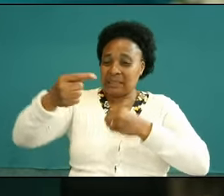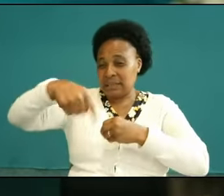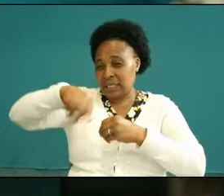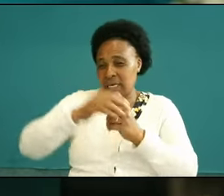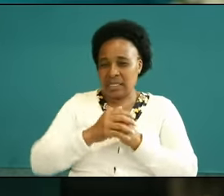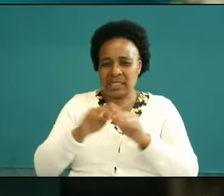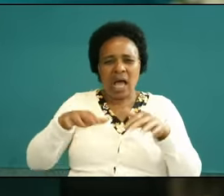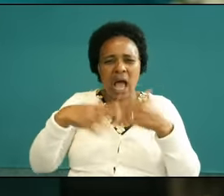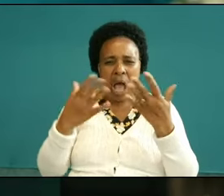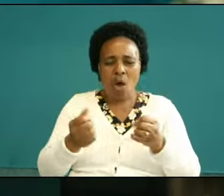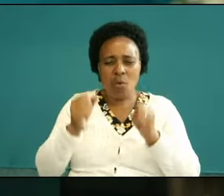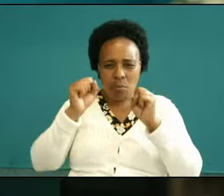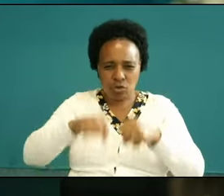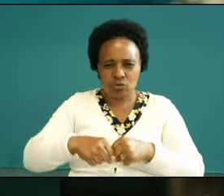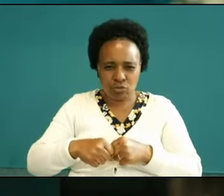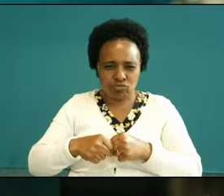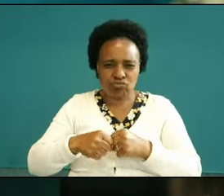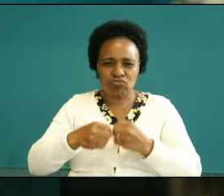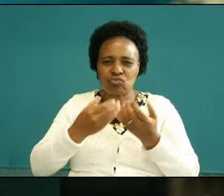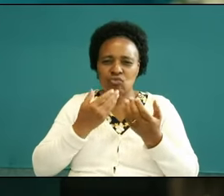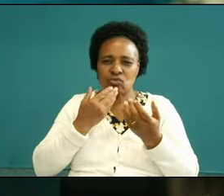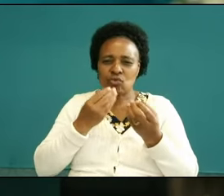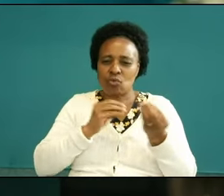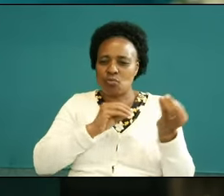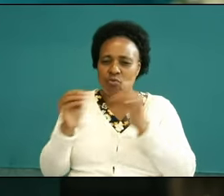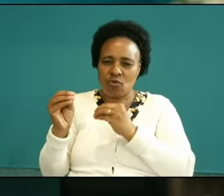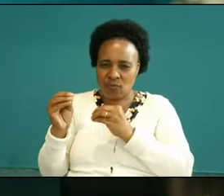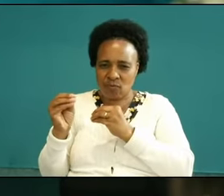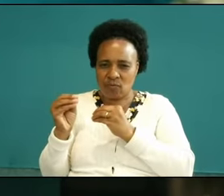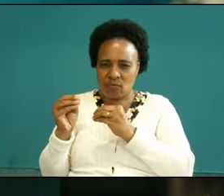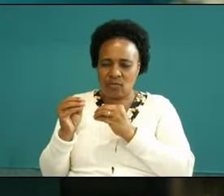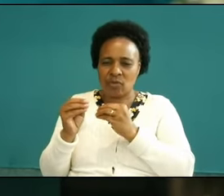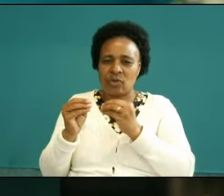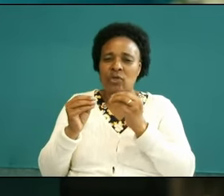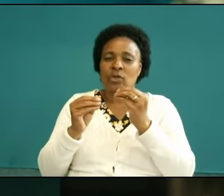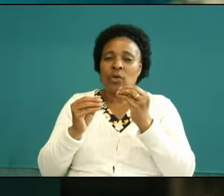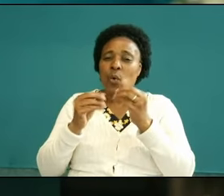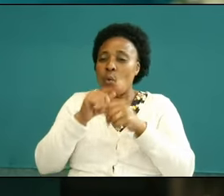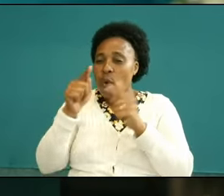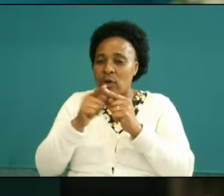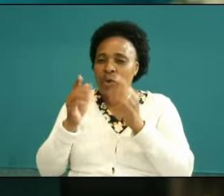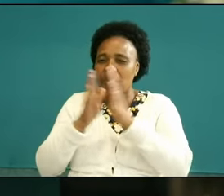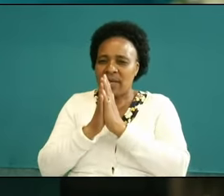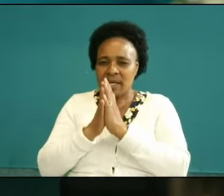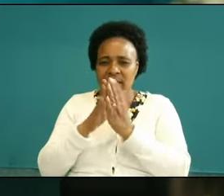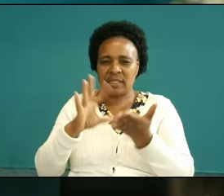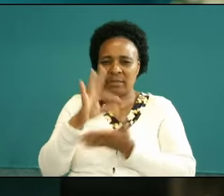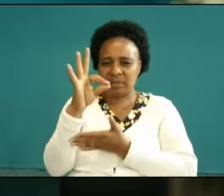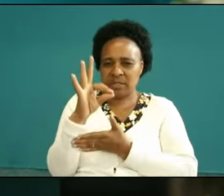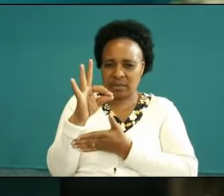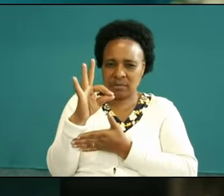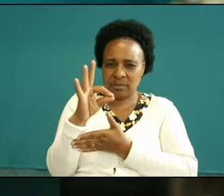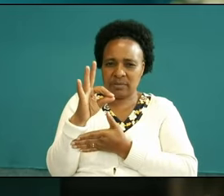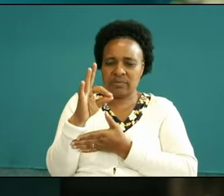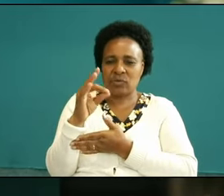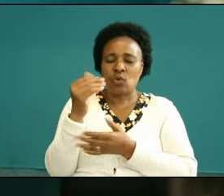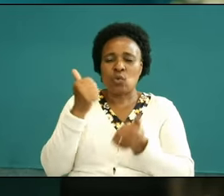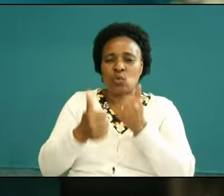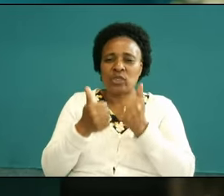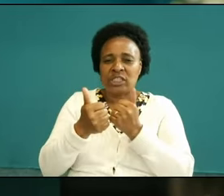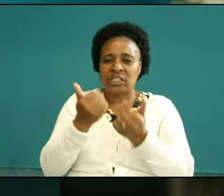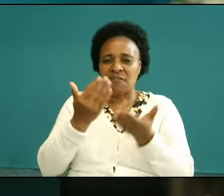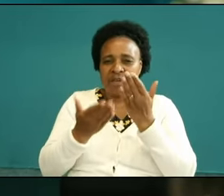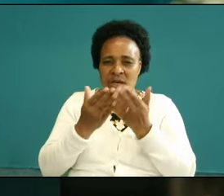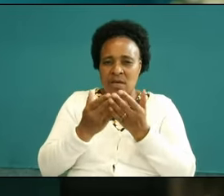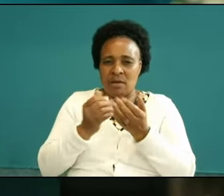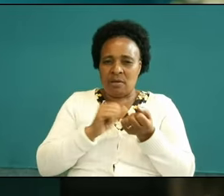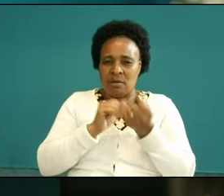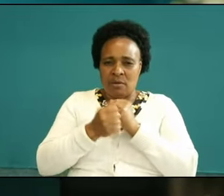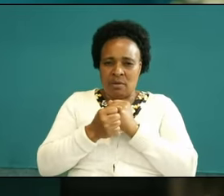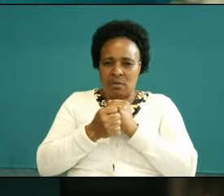how to depend upon you because when we pray in the spirit the atmosphere changes when we pray